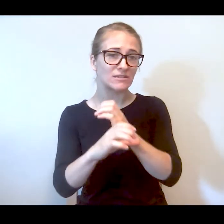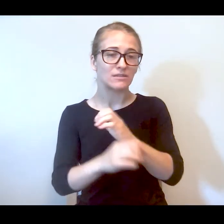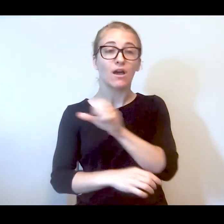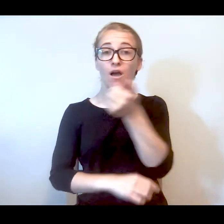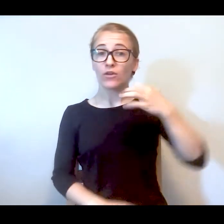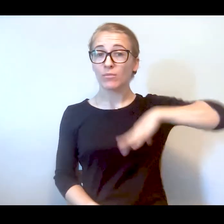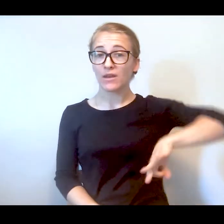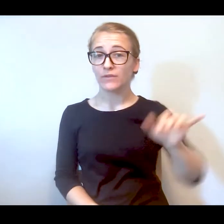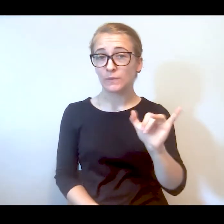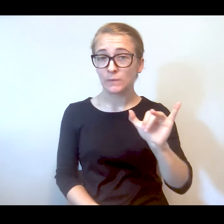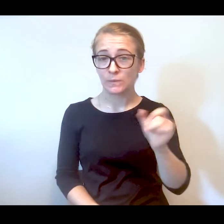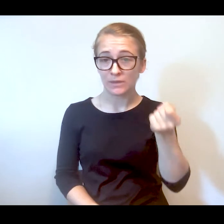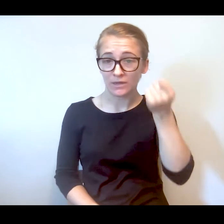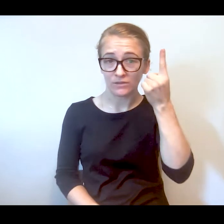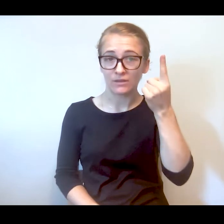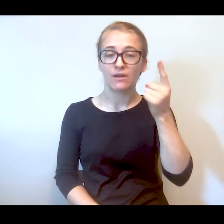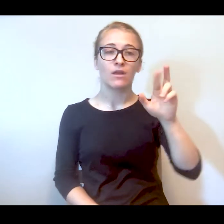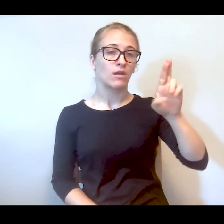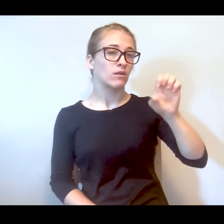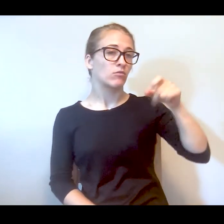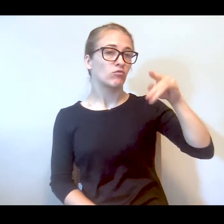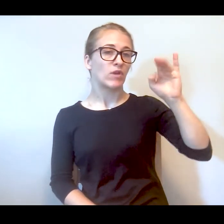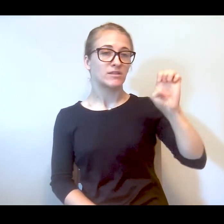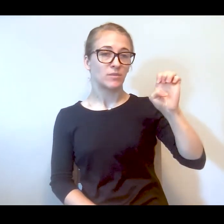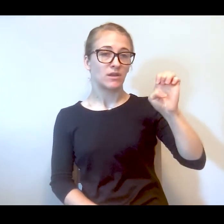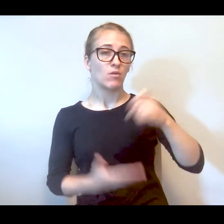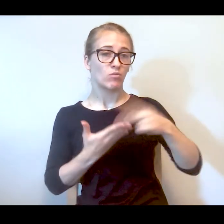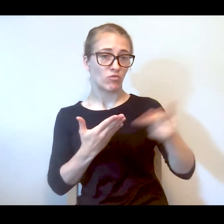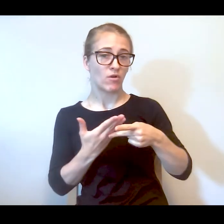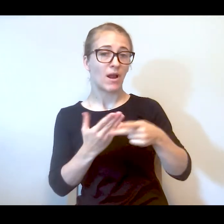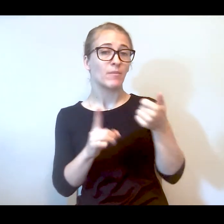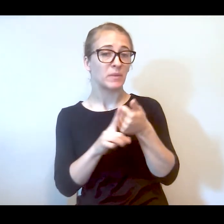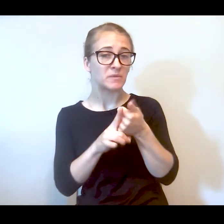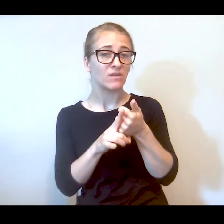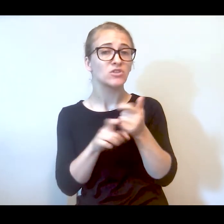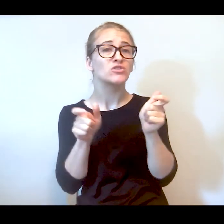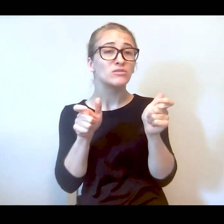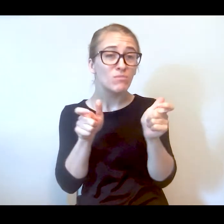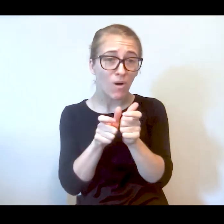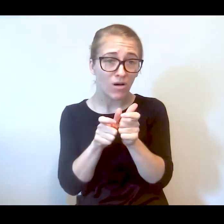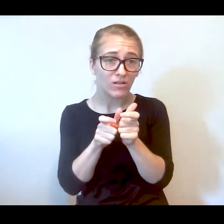And the other benefit, too, is even though the respite programs are small and don't meet the need